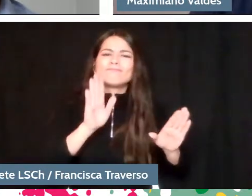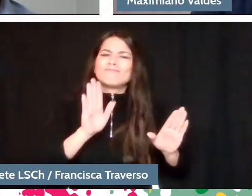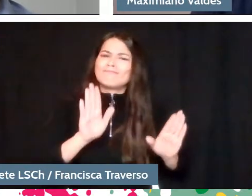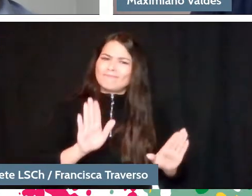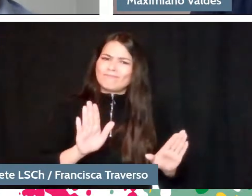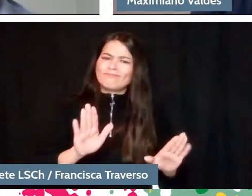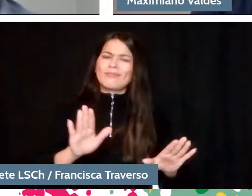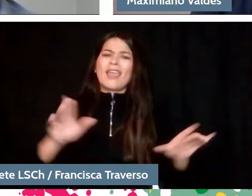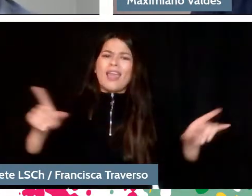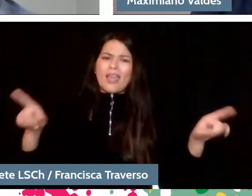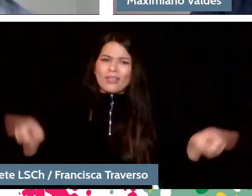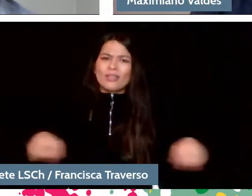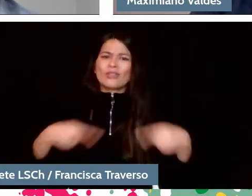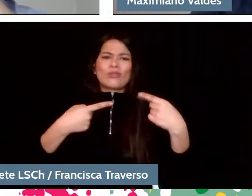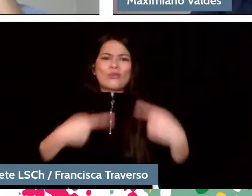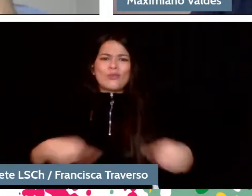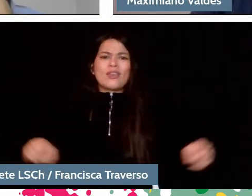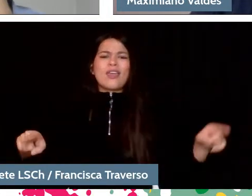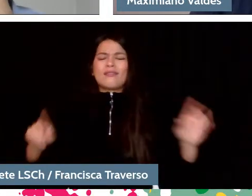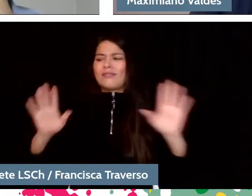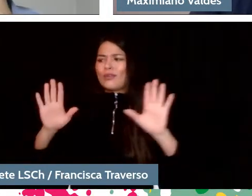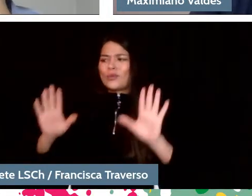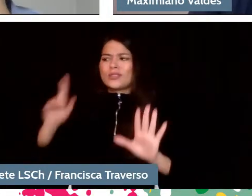to regulate themselves and listen to the priorities of music.